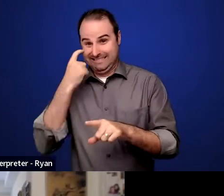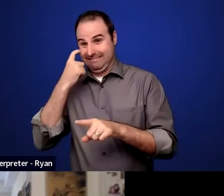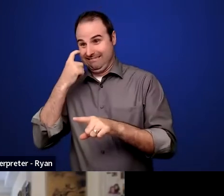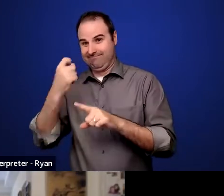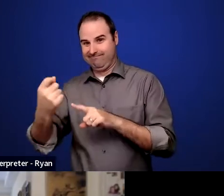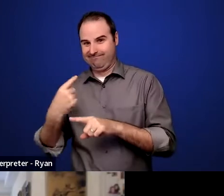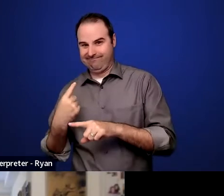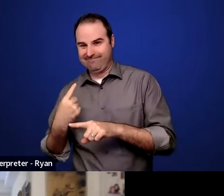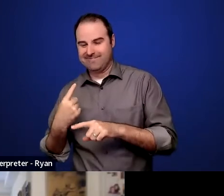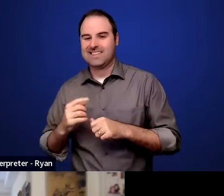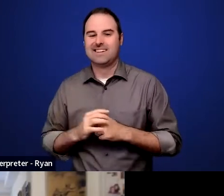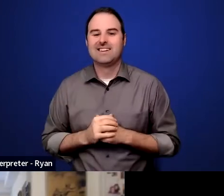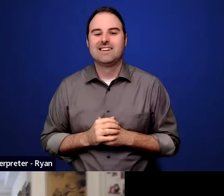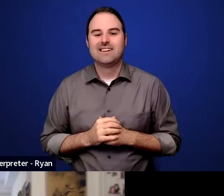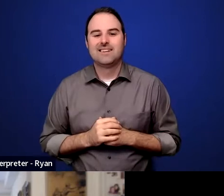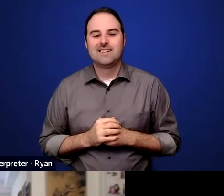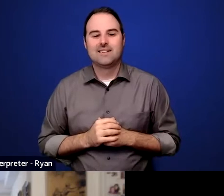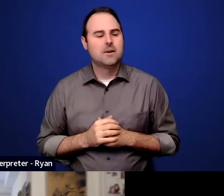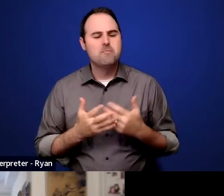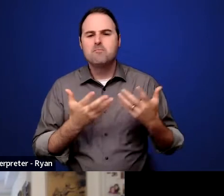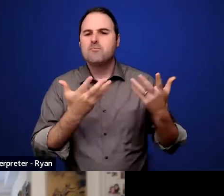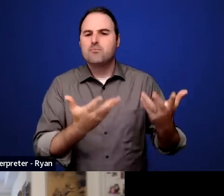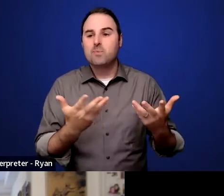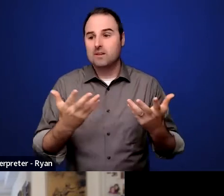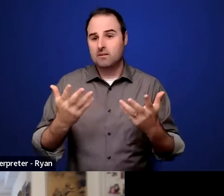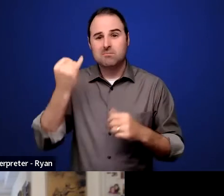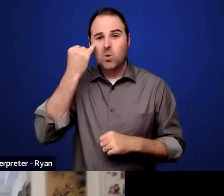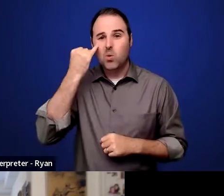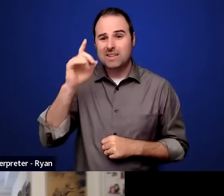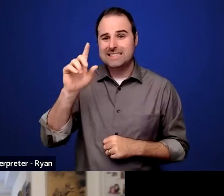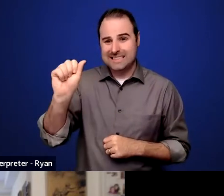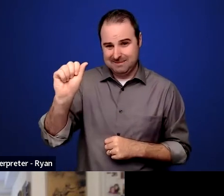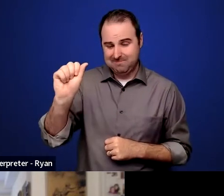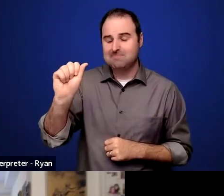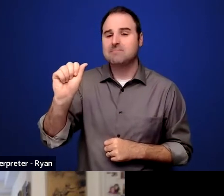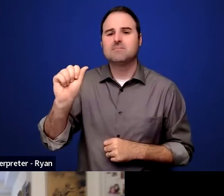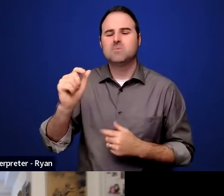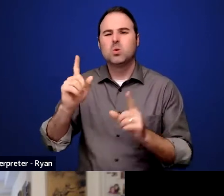Is there a good place to find jobs for disabled? And you touched a little bit on that, for example,